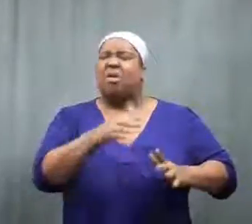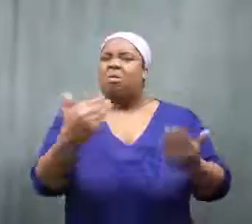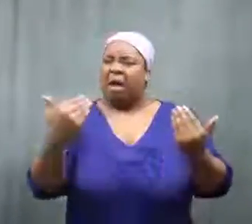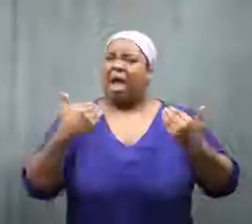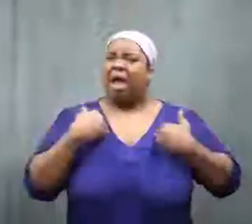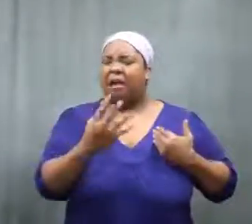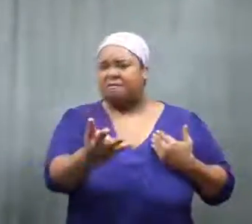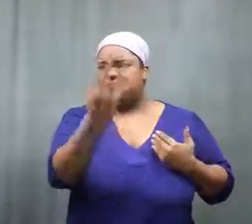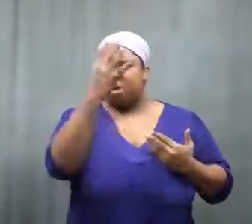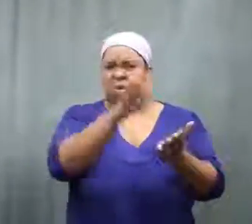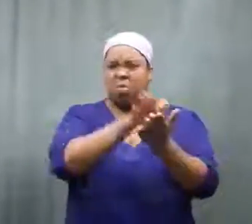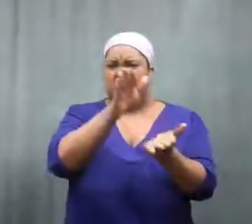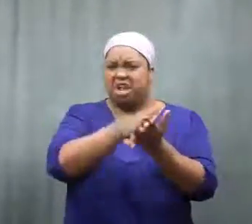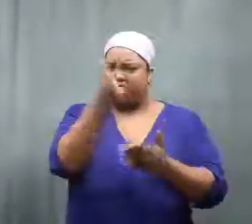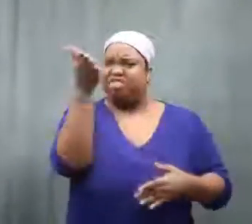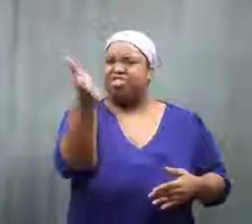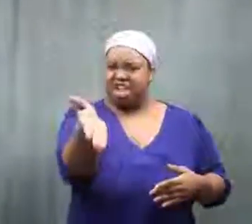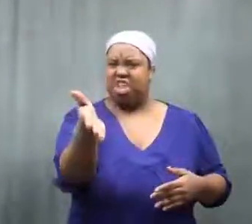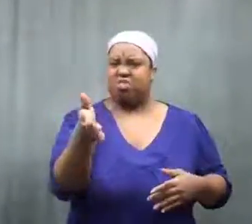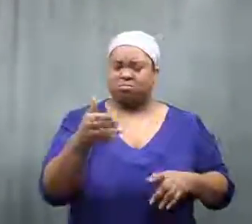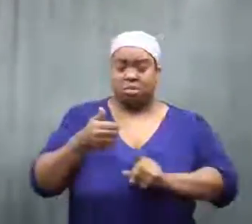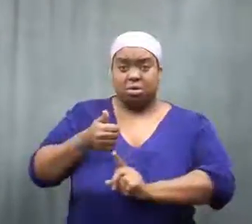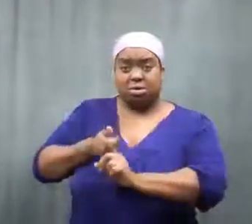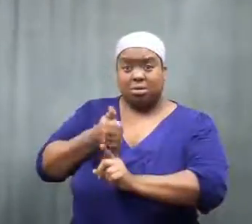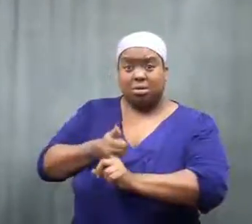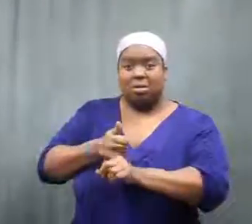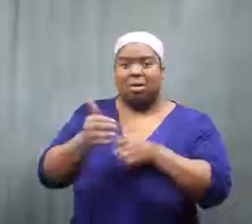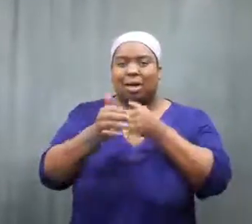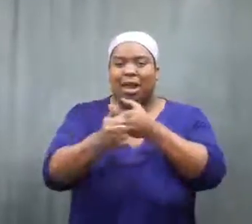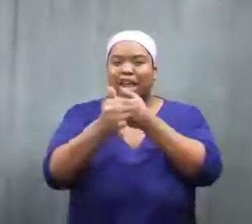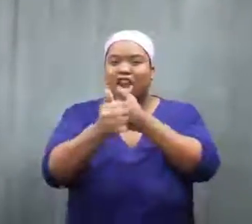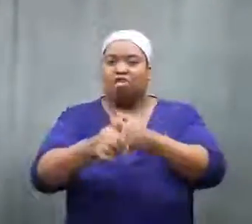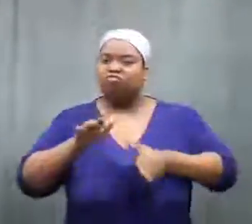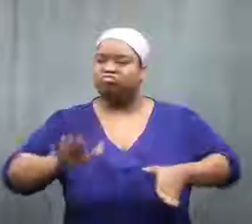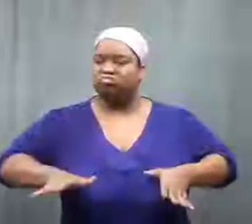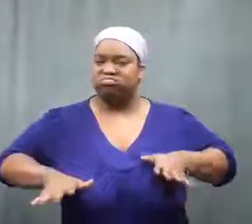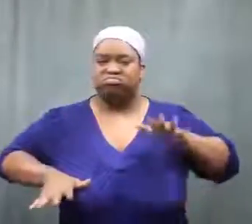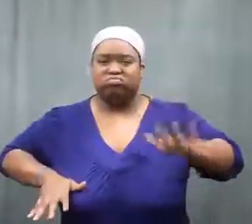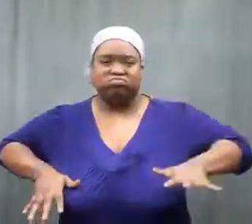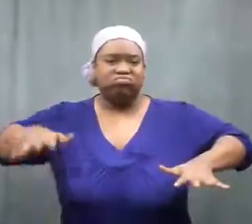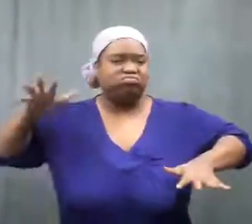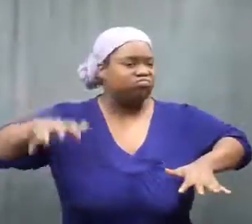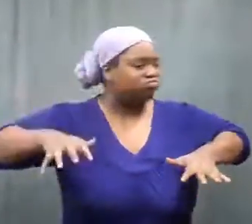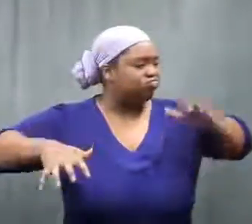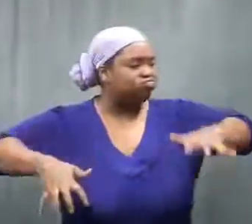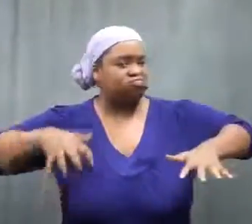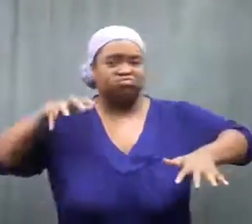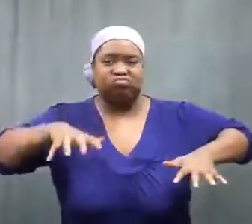There are 4 crocodiles, and this one is the leader.